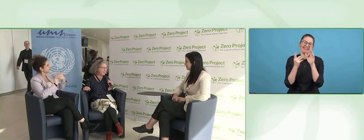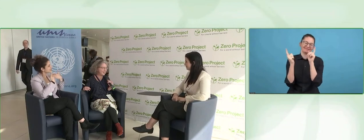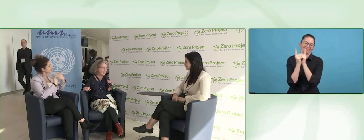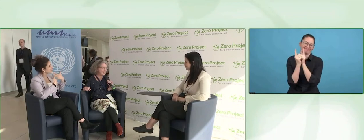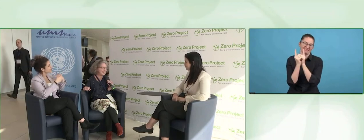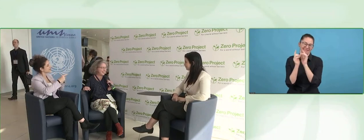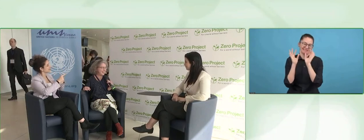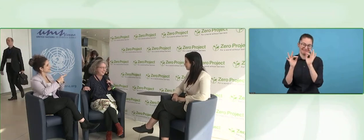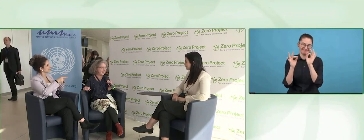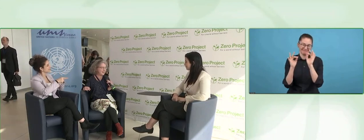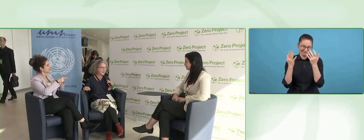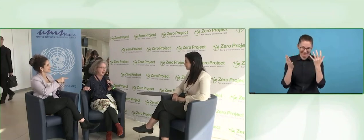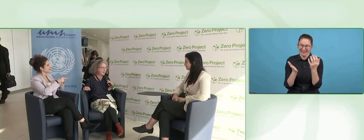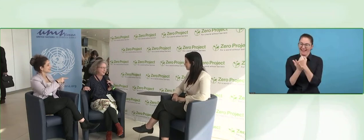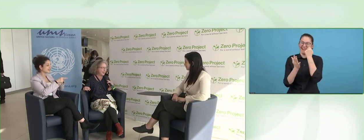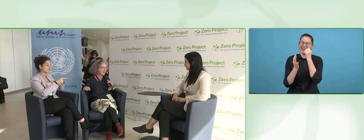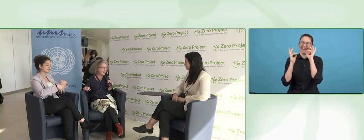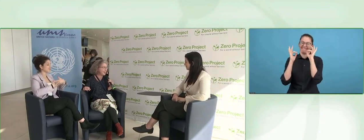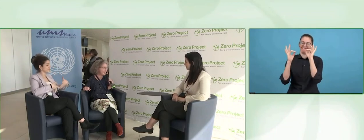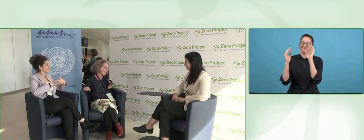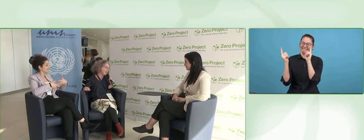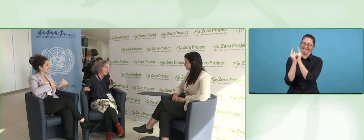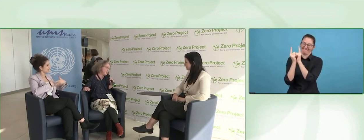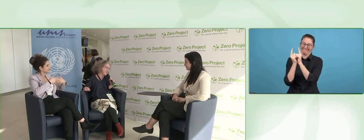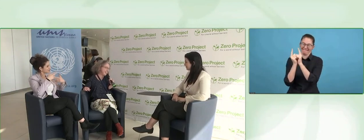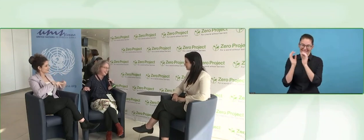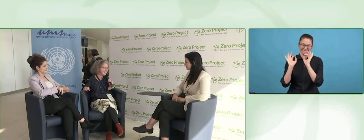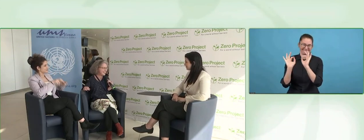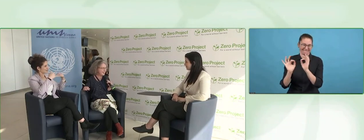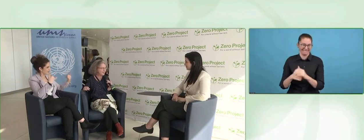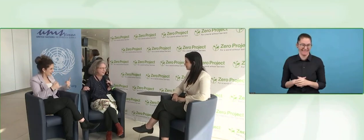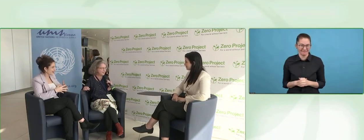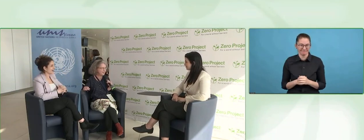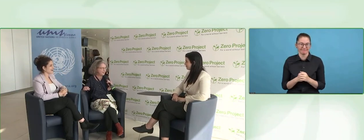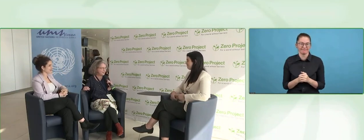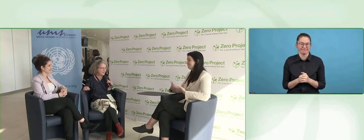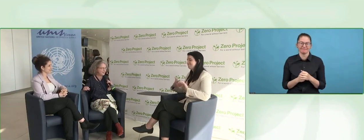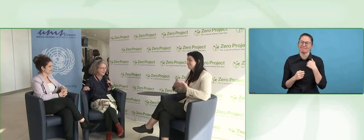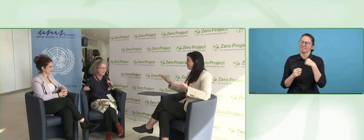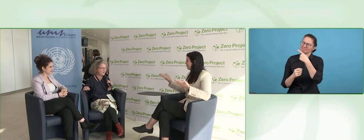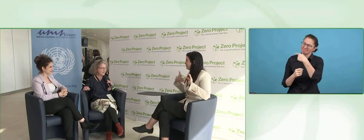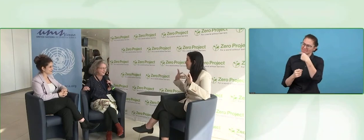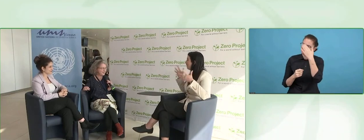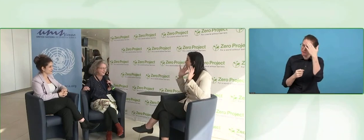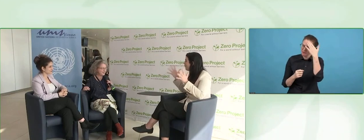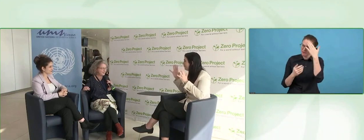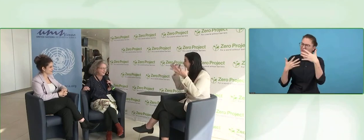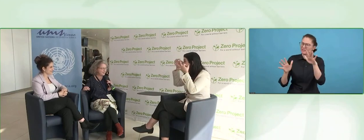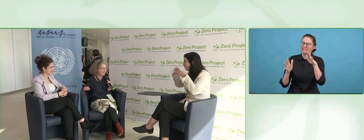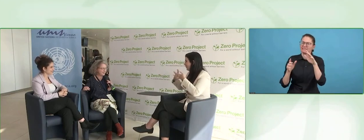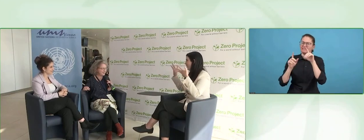That is why I am so happy to have the fireside chat with you today. I am happy too. It is wonderful to be here.